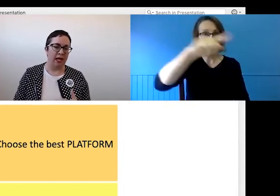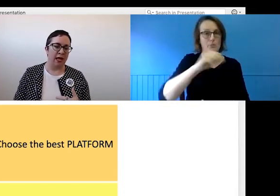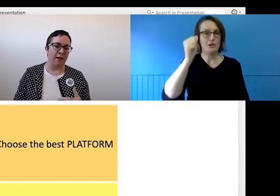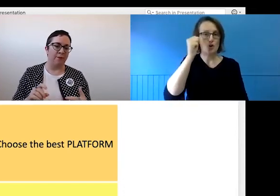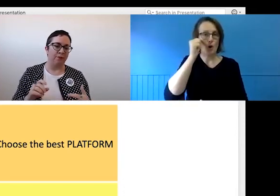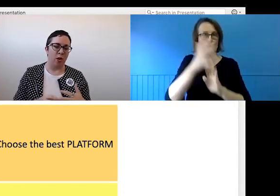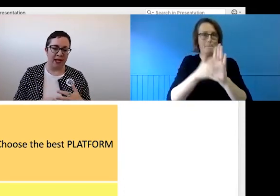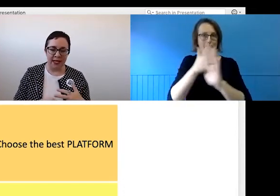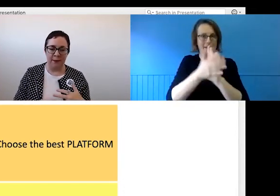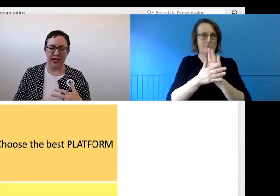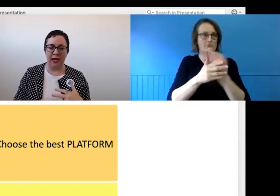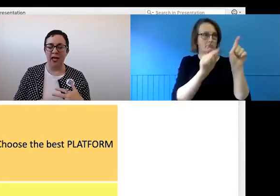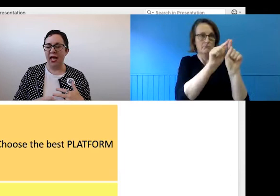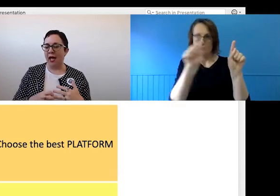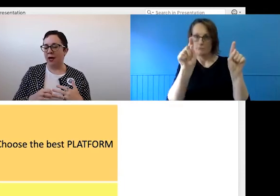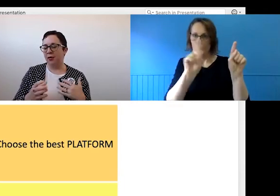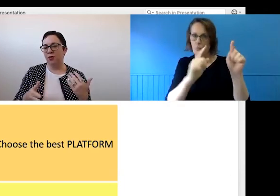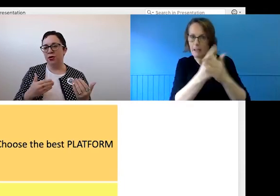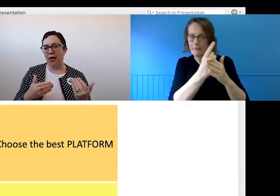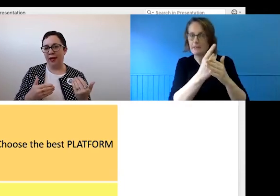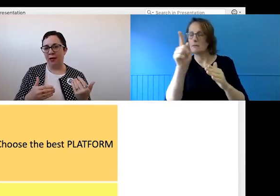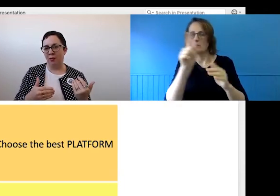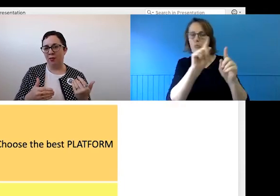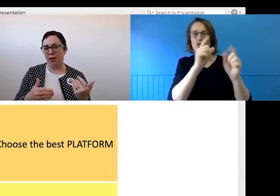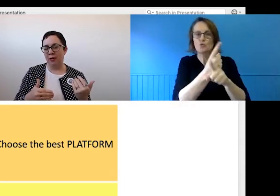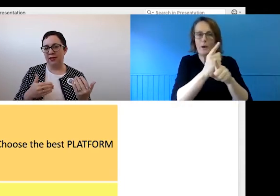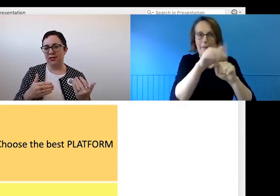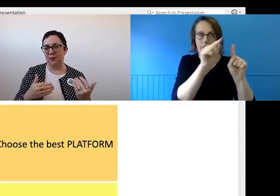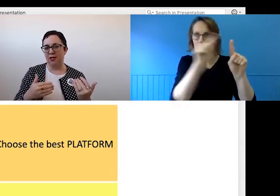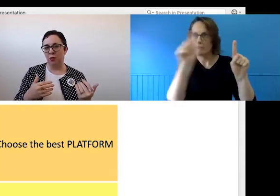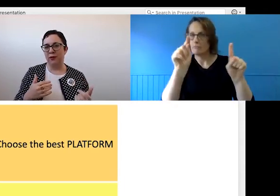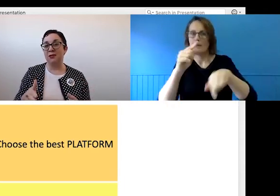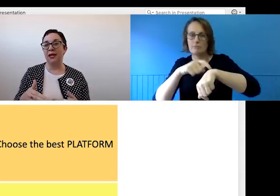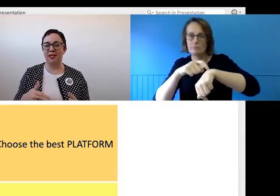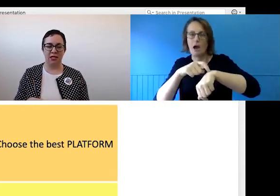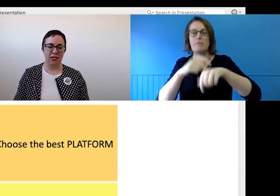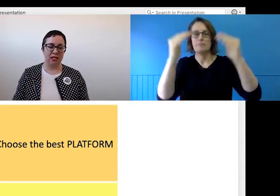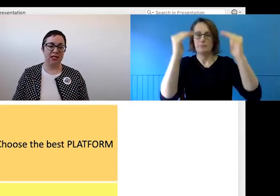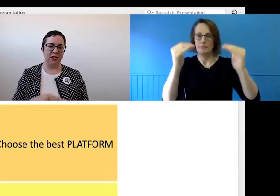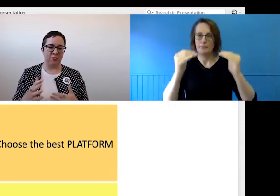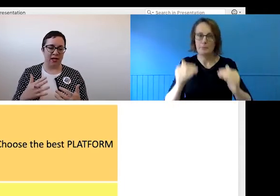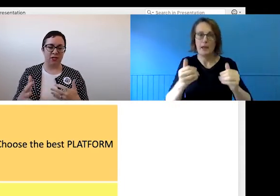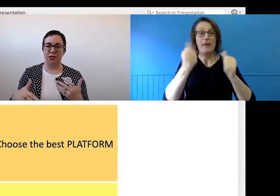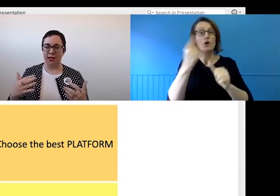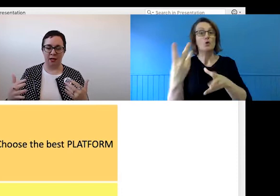Why it's happening, but also how participants will be expected to interact so that they